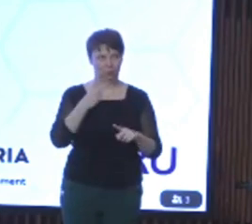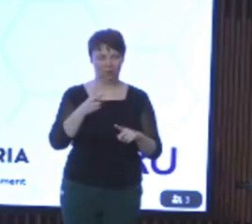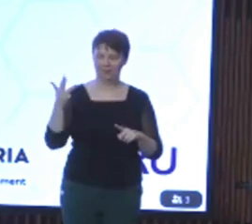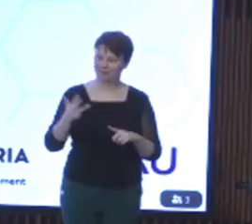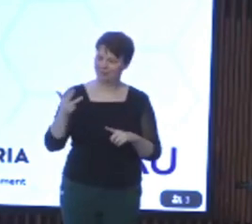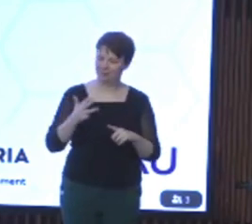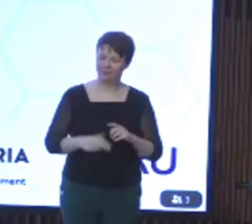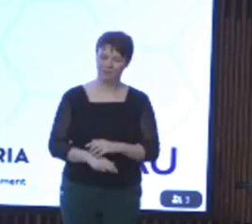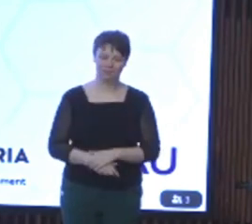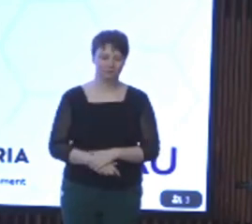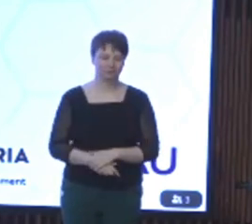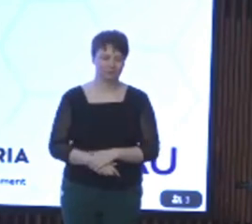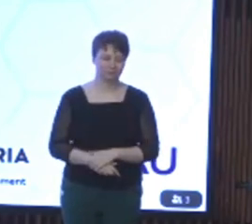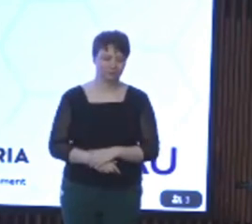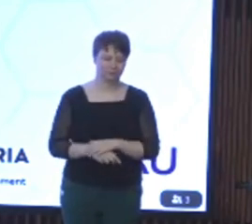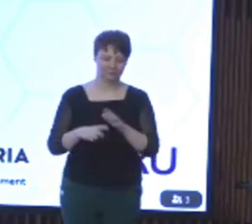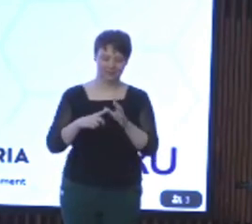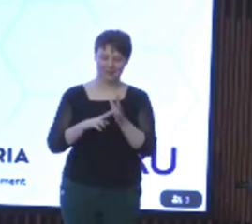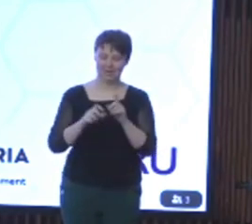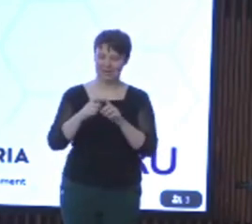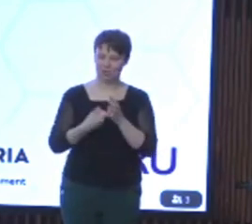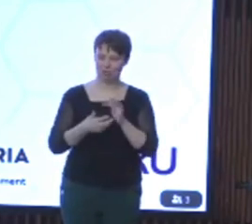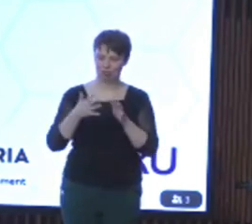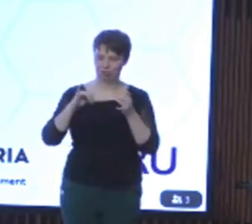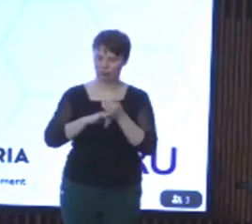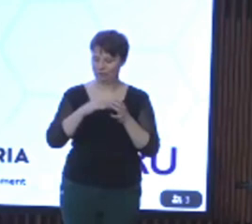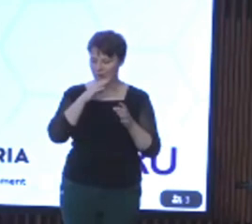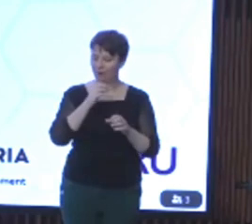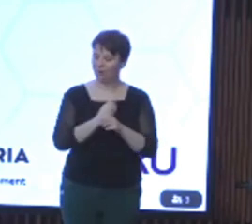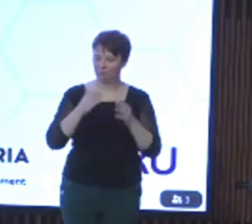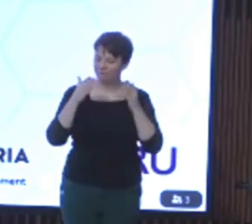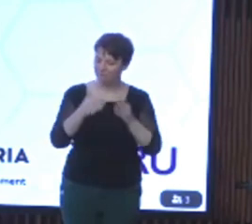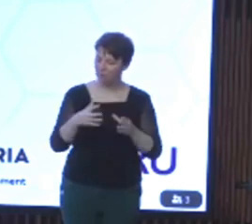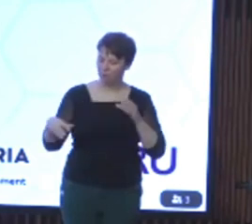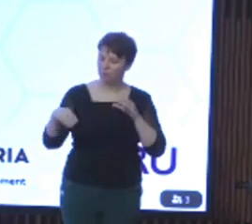The Andrews government has been a government with a strong focus on inclusion and equality.